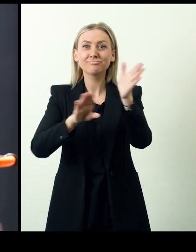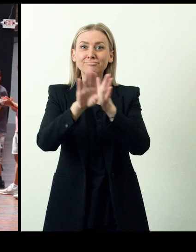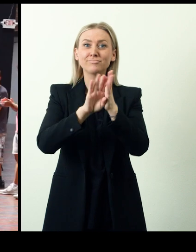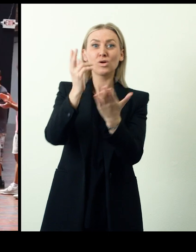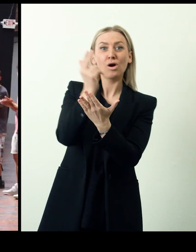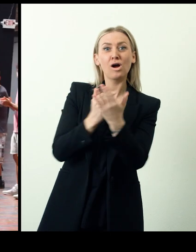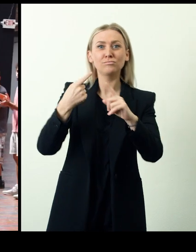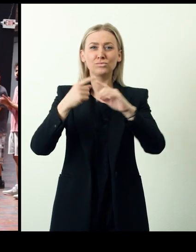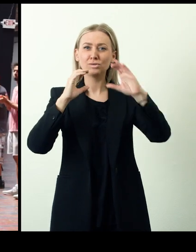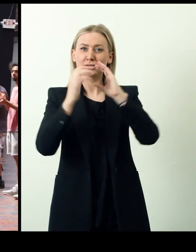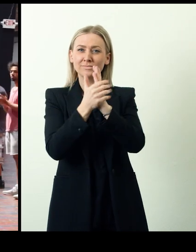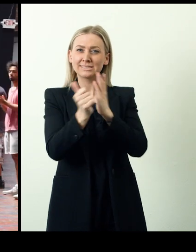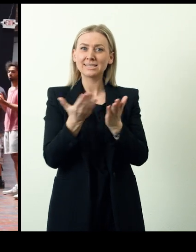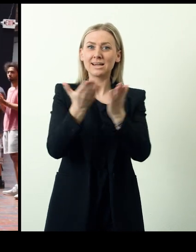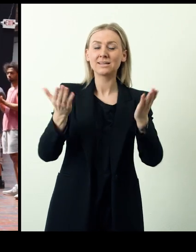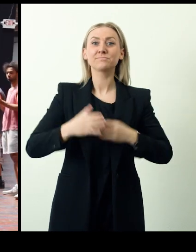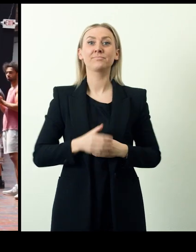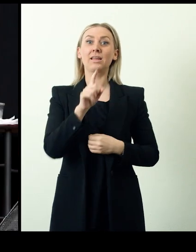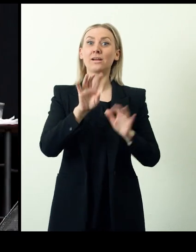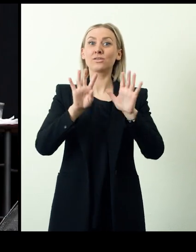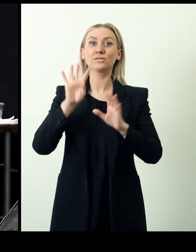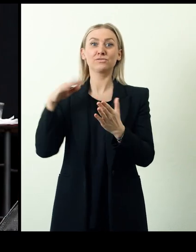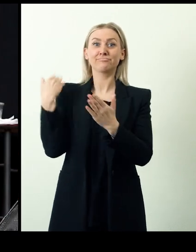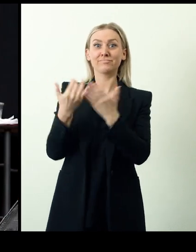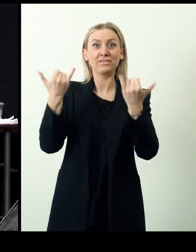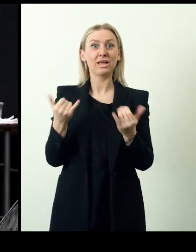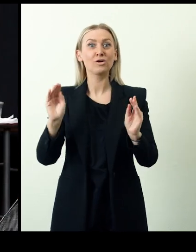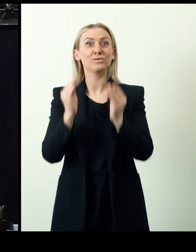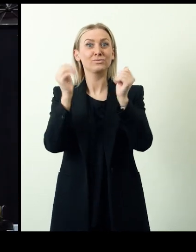Developed in 1994 by Partners for Youth with Disabilities in the United States,